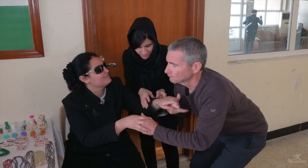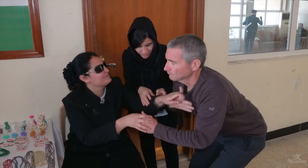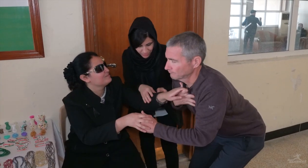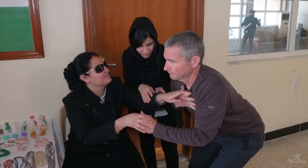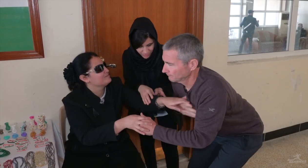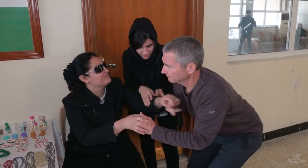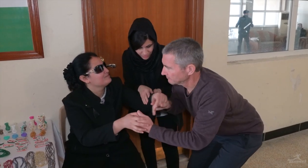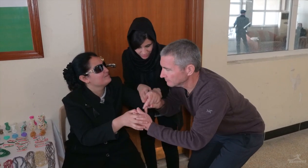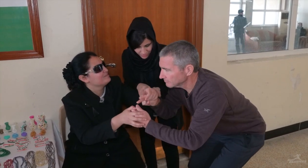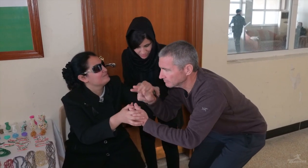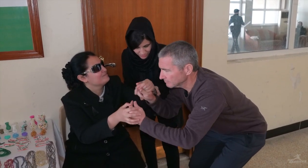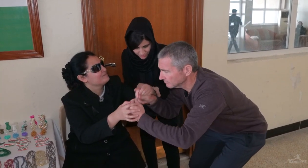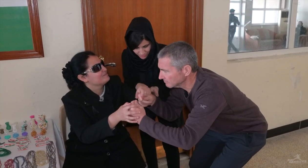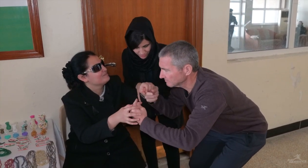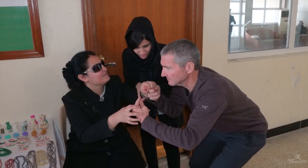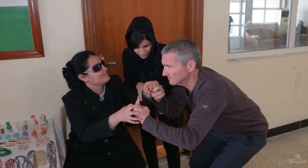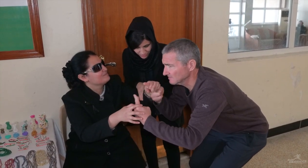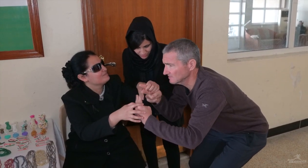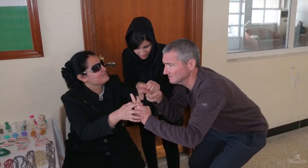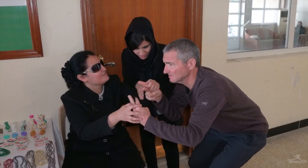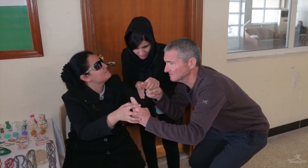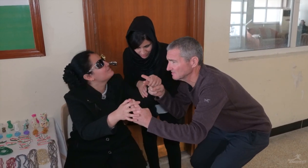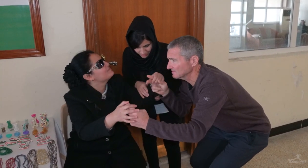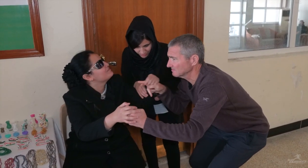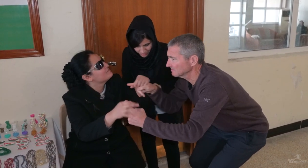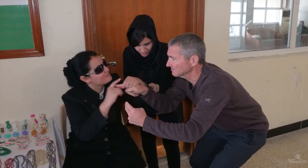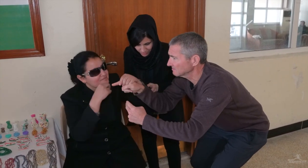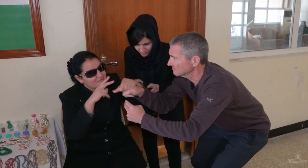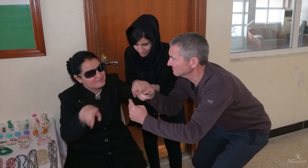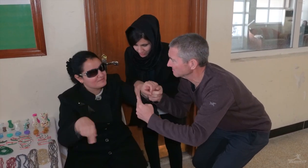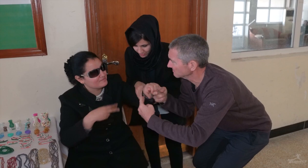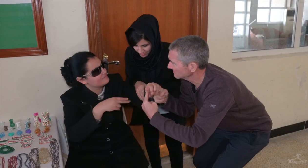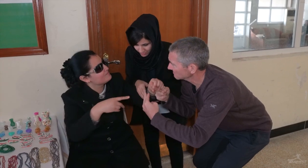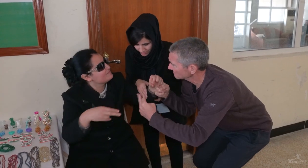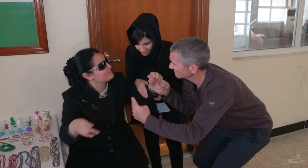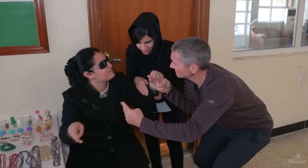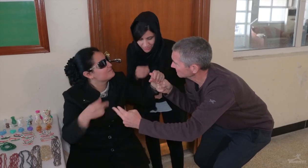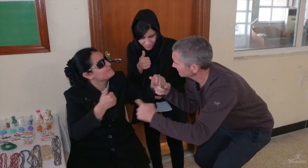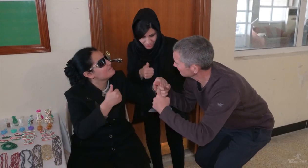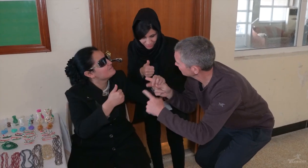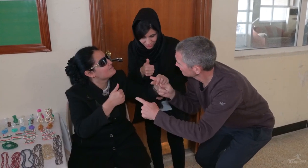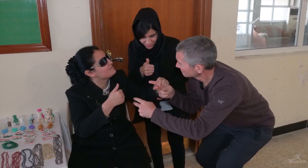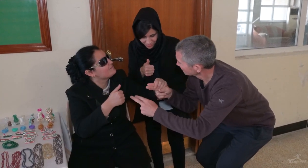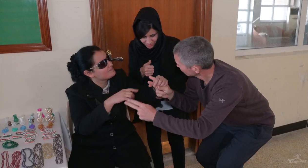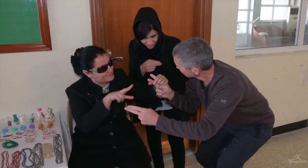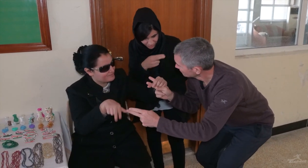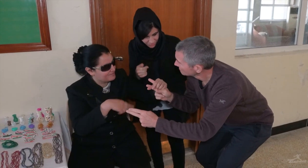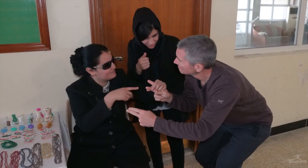You like to make different artworks. Yes, I love being creative with many things.